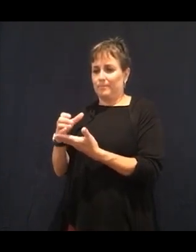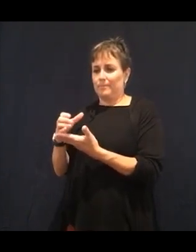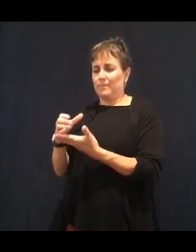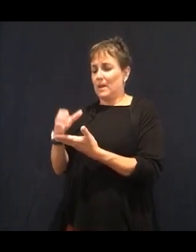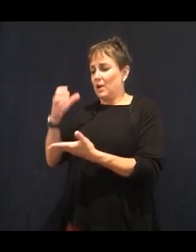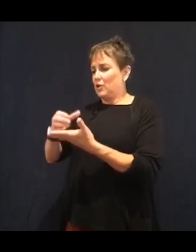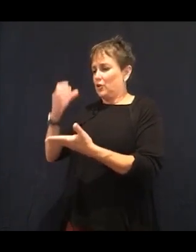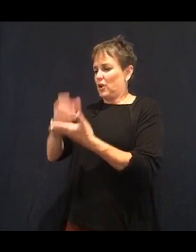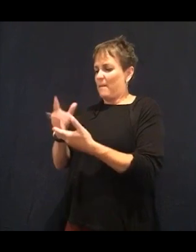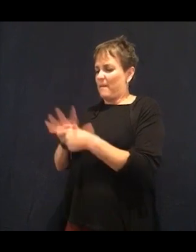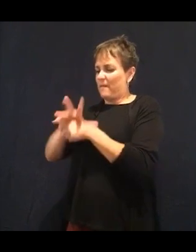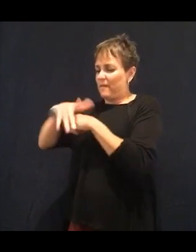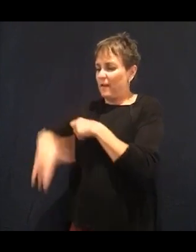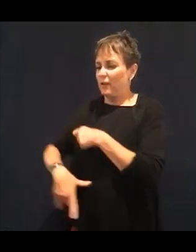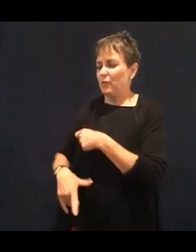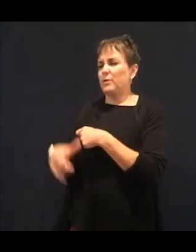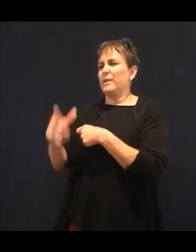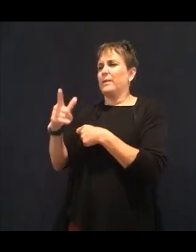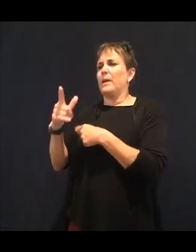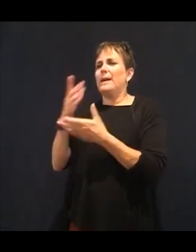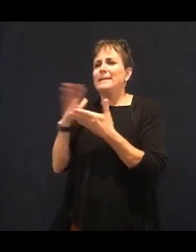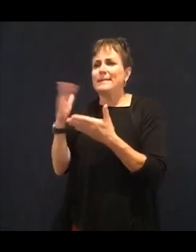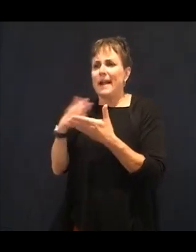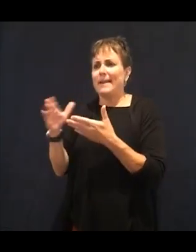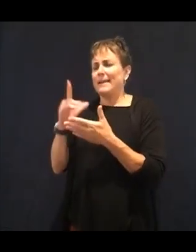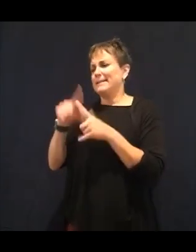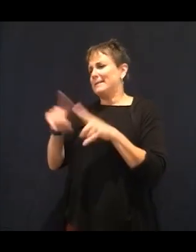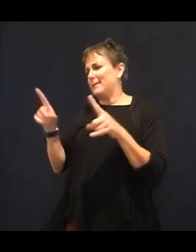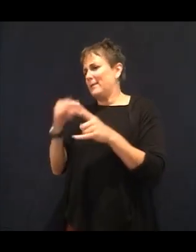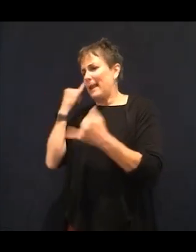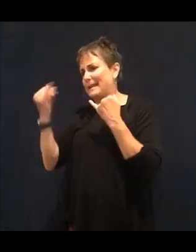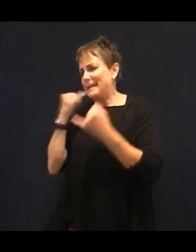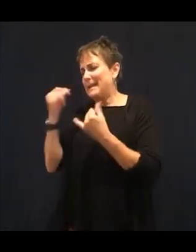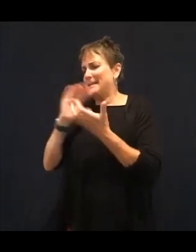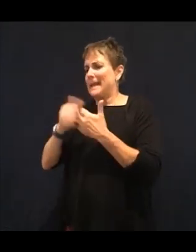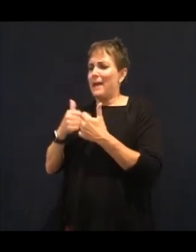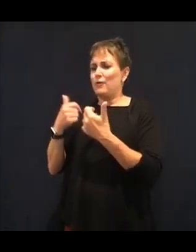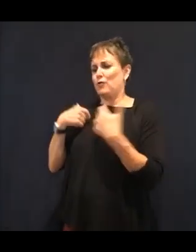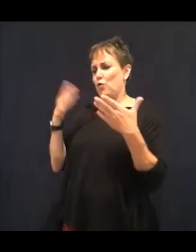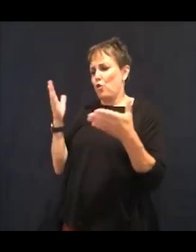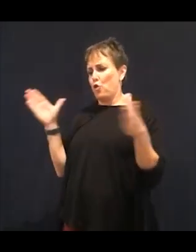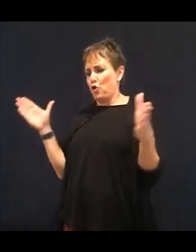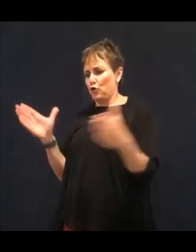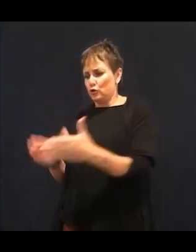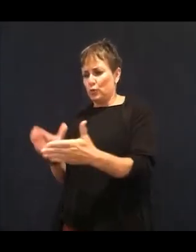What foods do I need for my body? How can I get it in in a healthy way